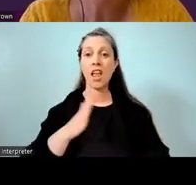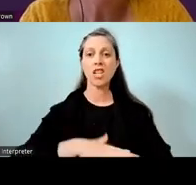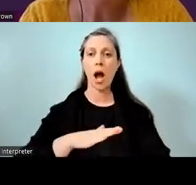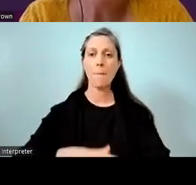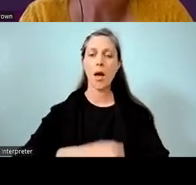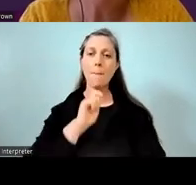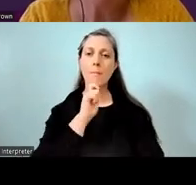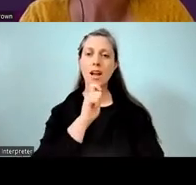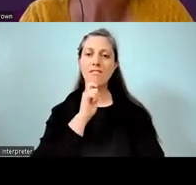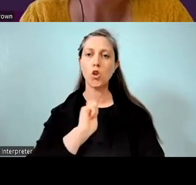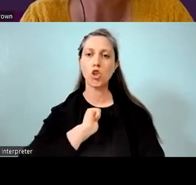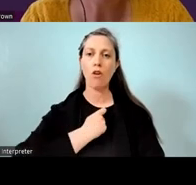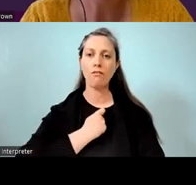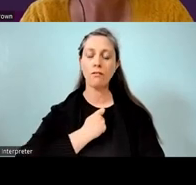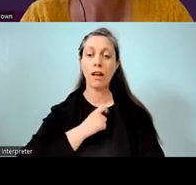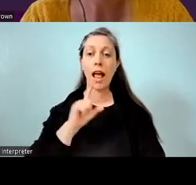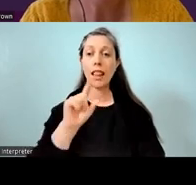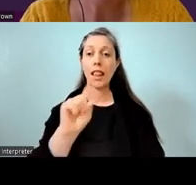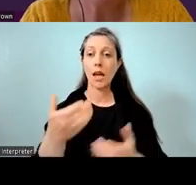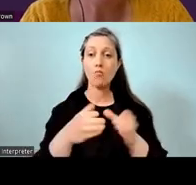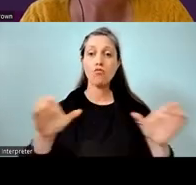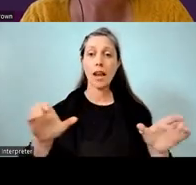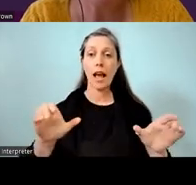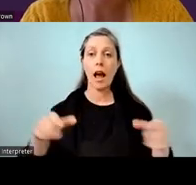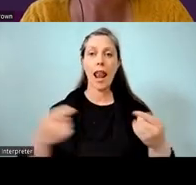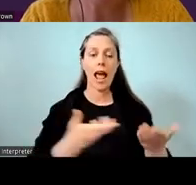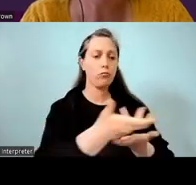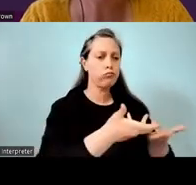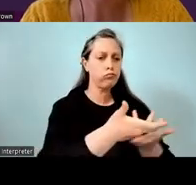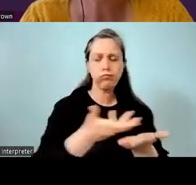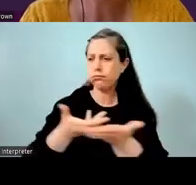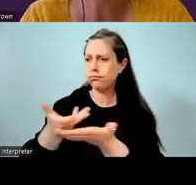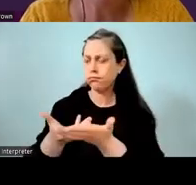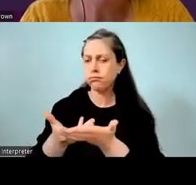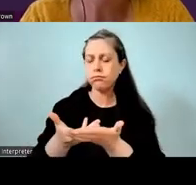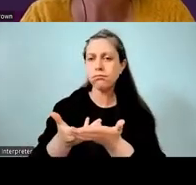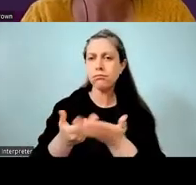There will be a breakout room that allows space for you to discuss the presentation, your learning,